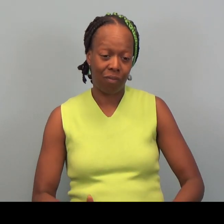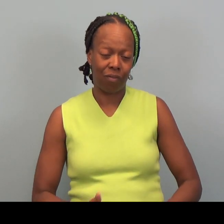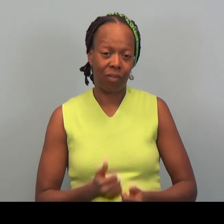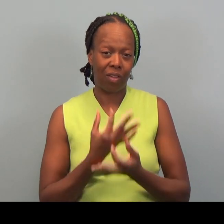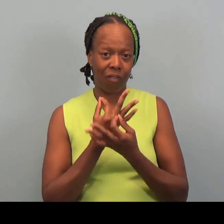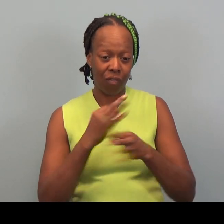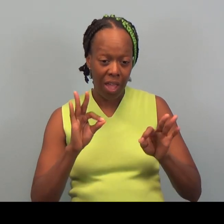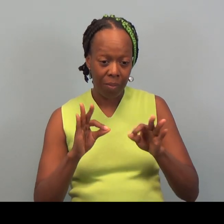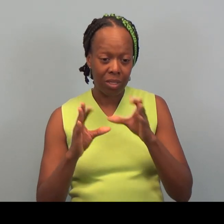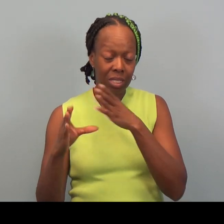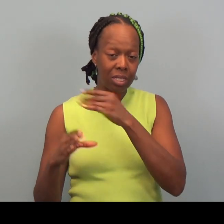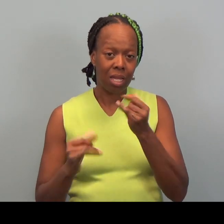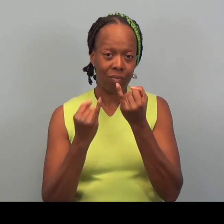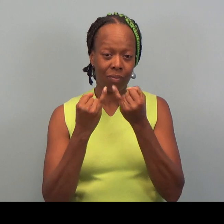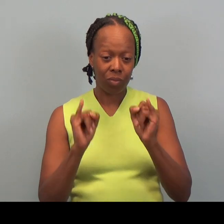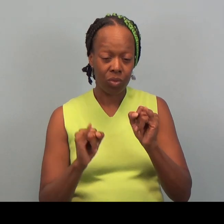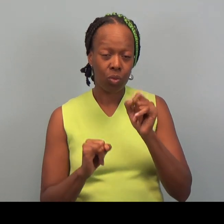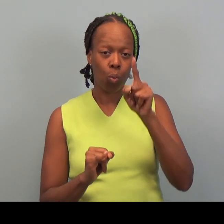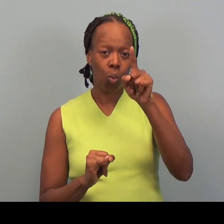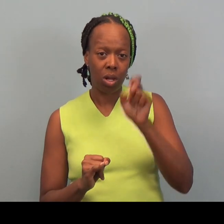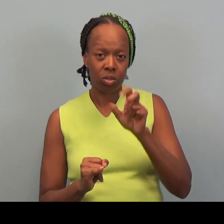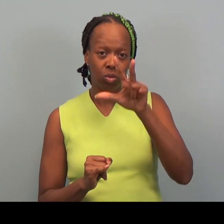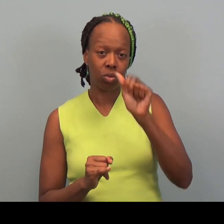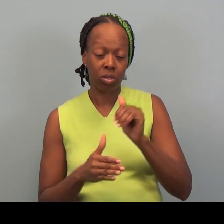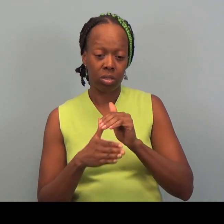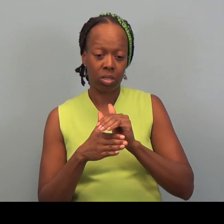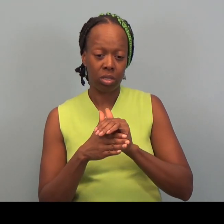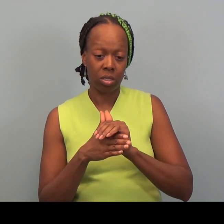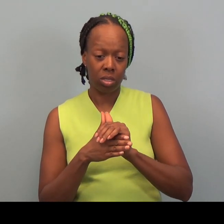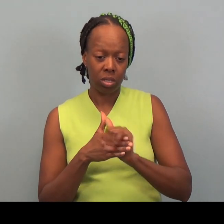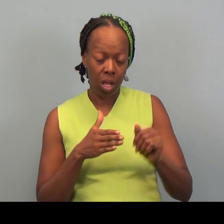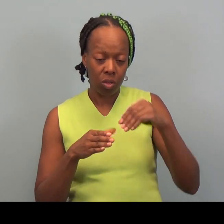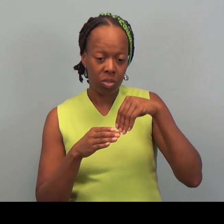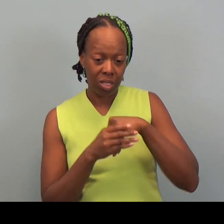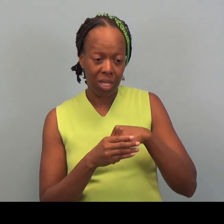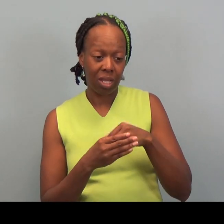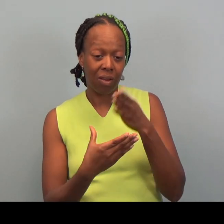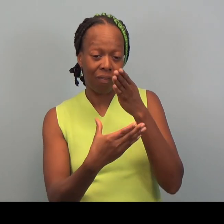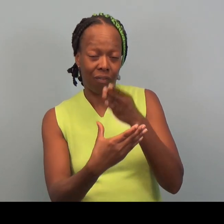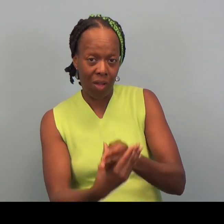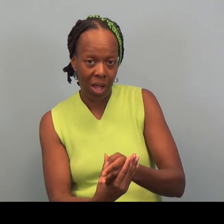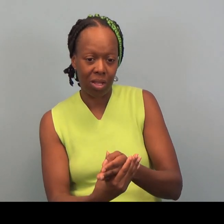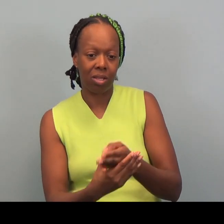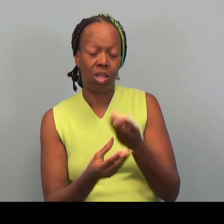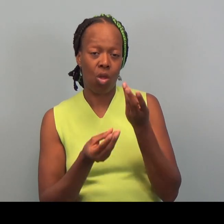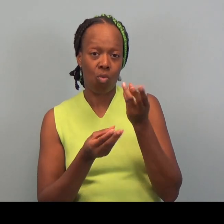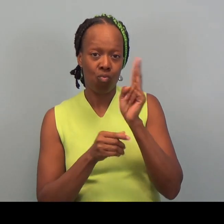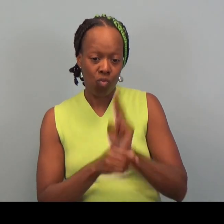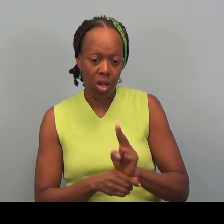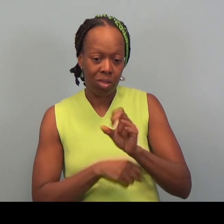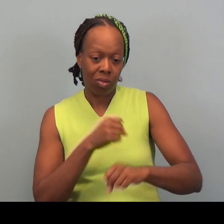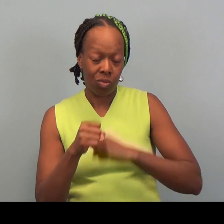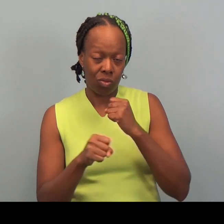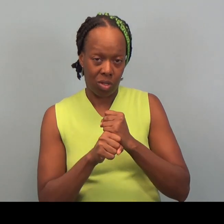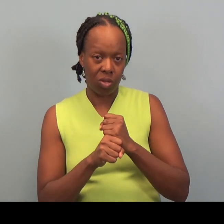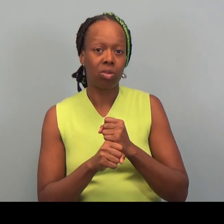between $100 to 300 in filing their regular, current year tax return, just an ordinary tax return,